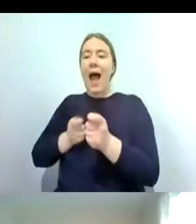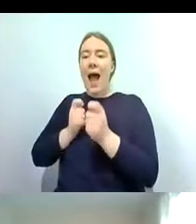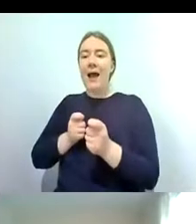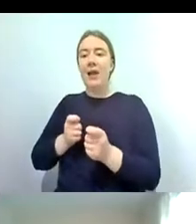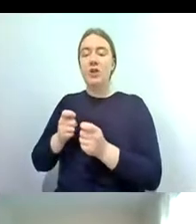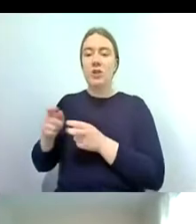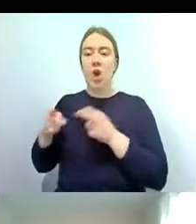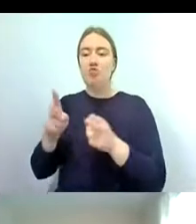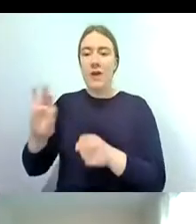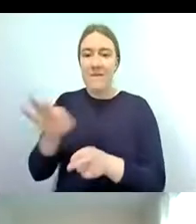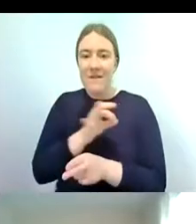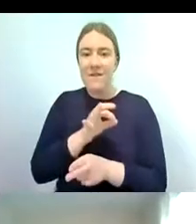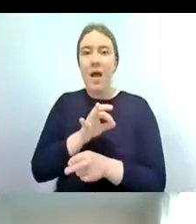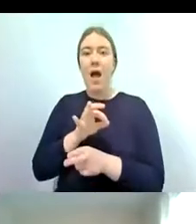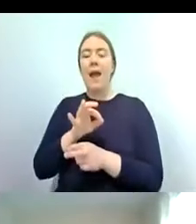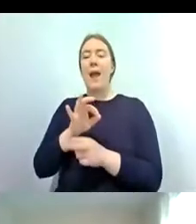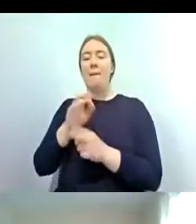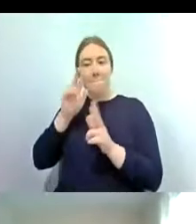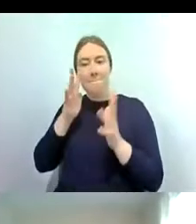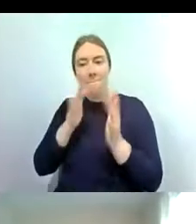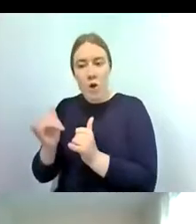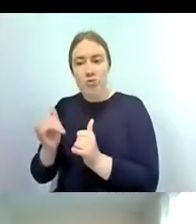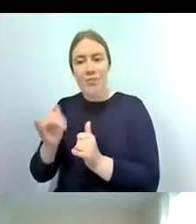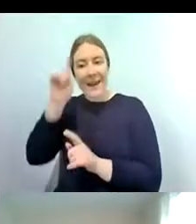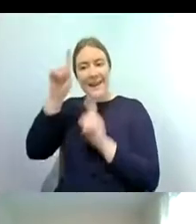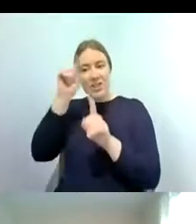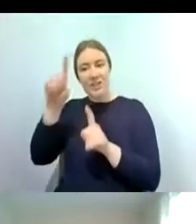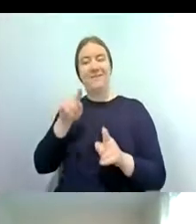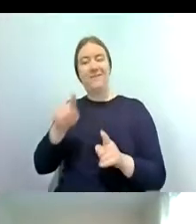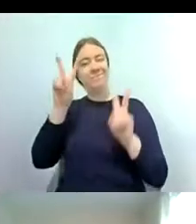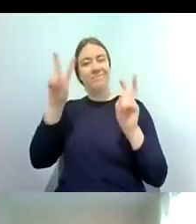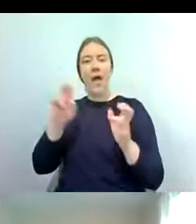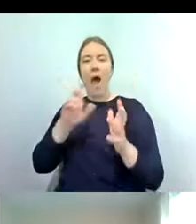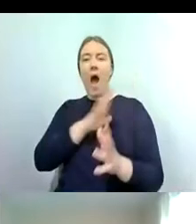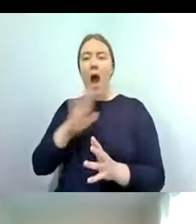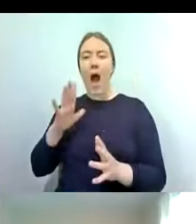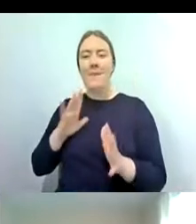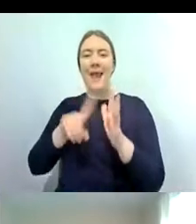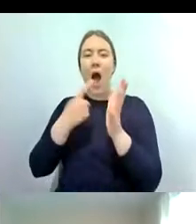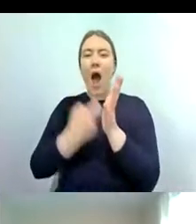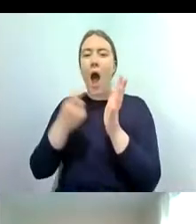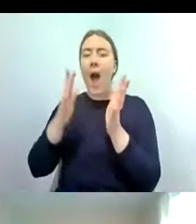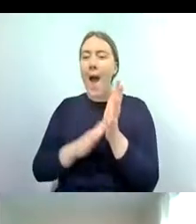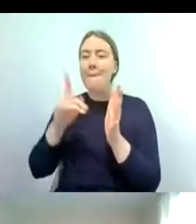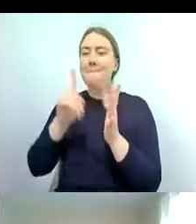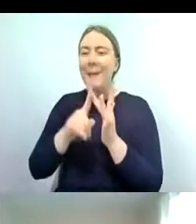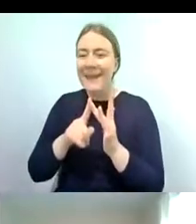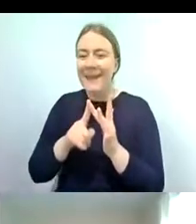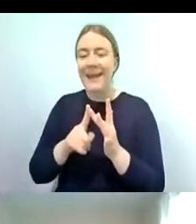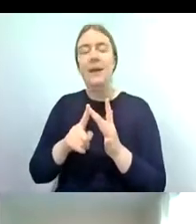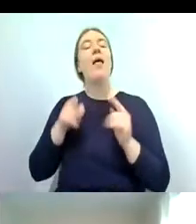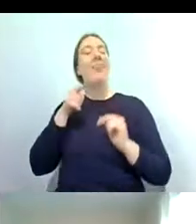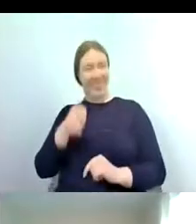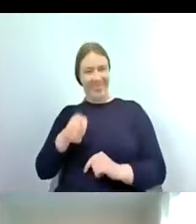to the ARMI scheme so this is a scheme to measure water quality through riverfly sampling and it's